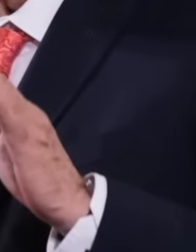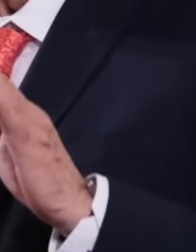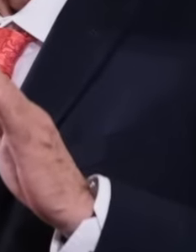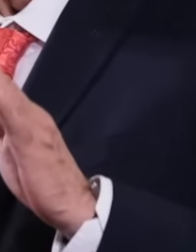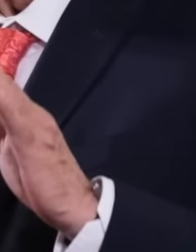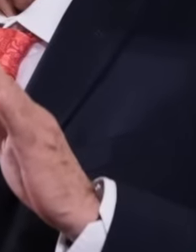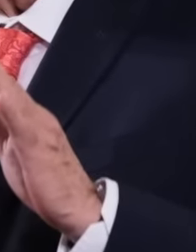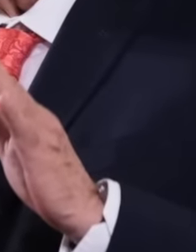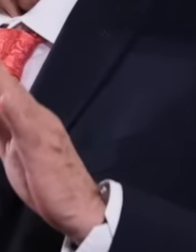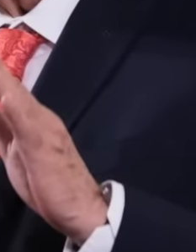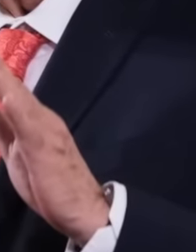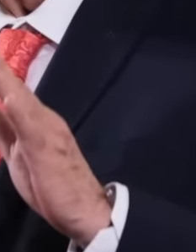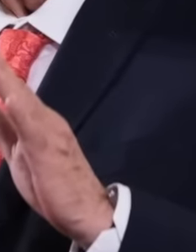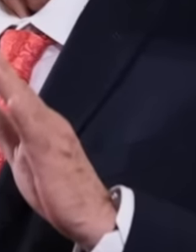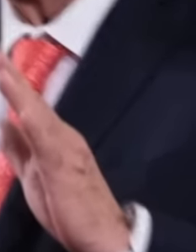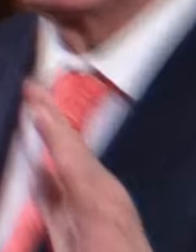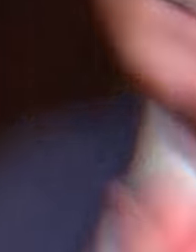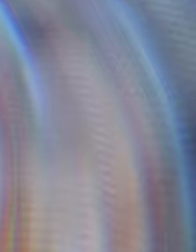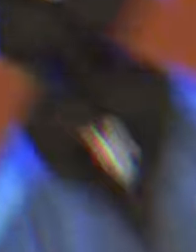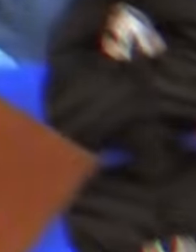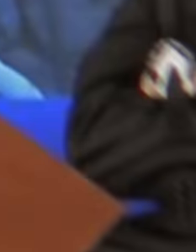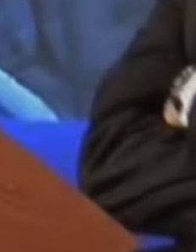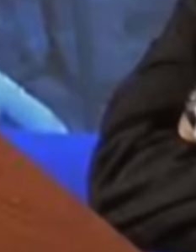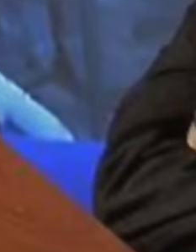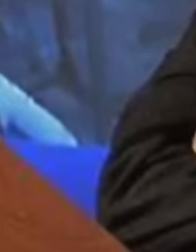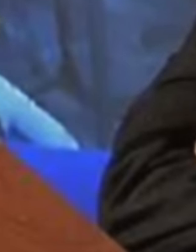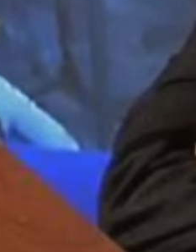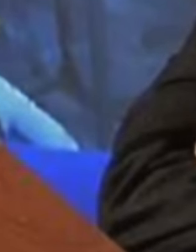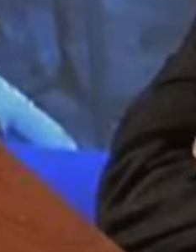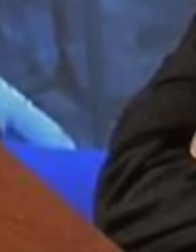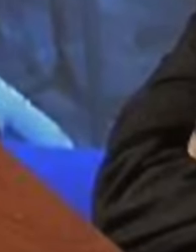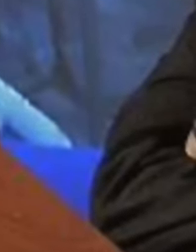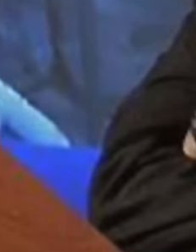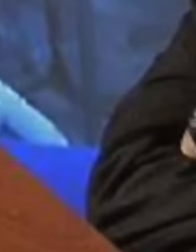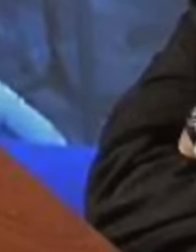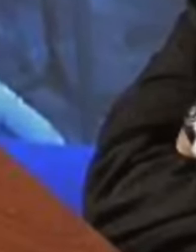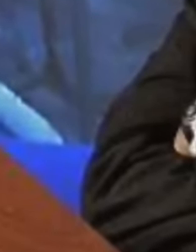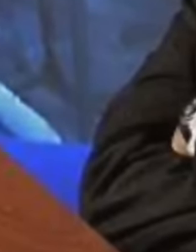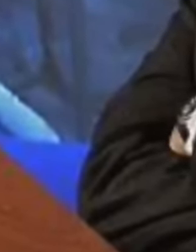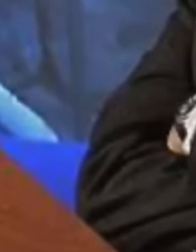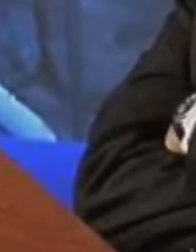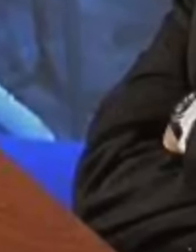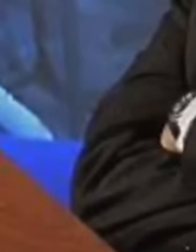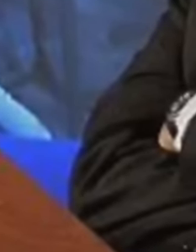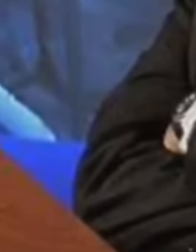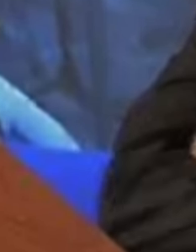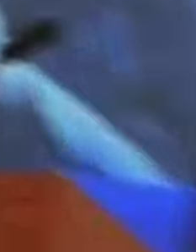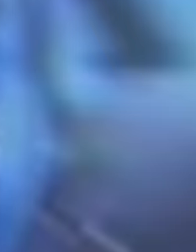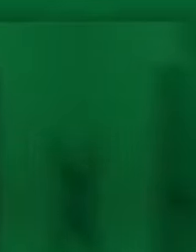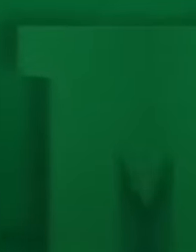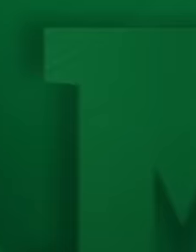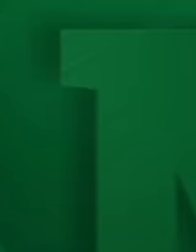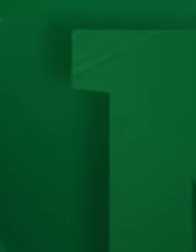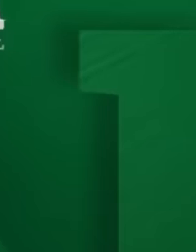is, she works in a freelance manner. Hermosillo Sonora has done special work for